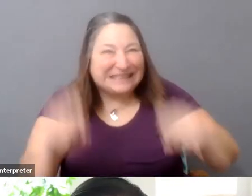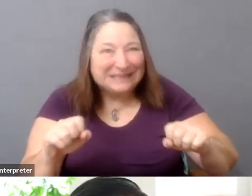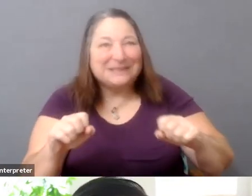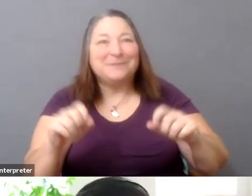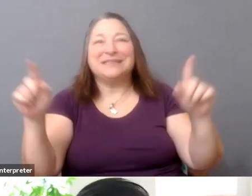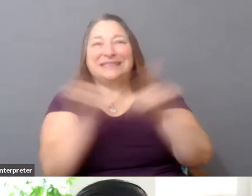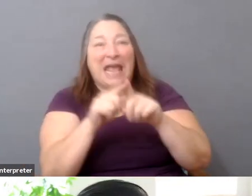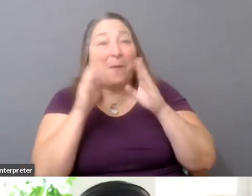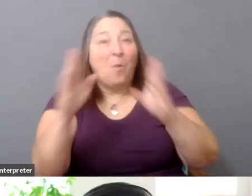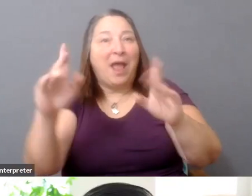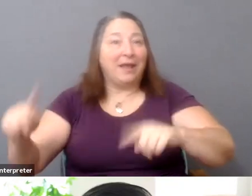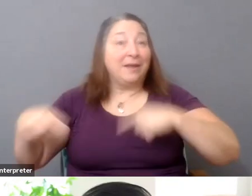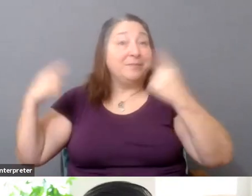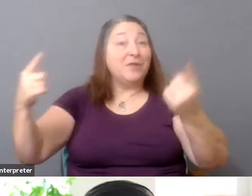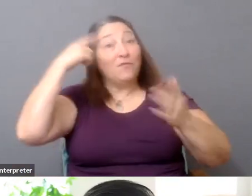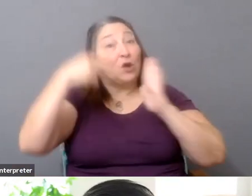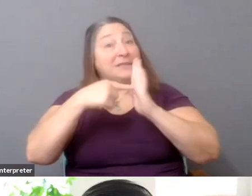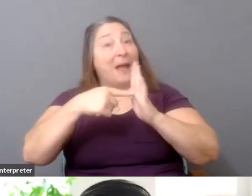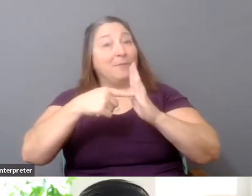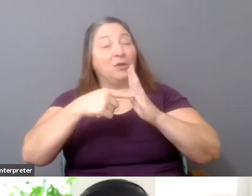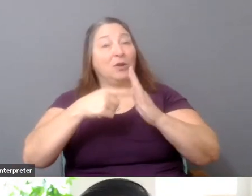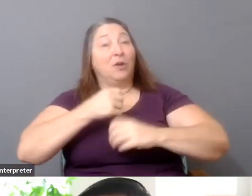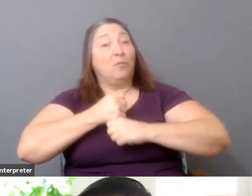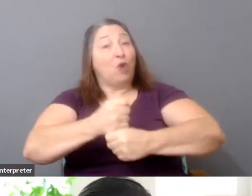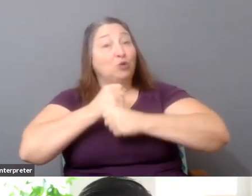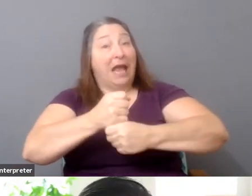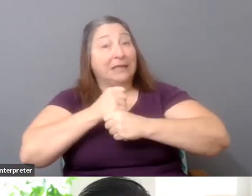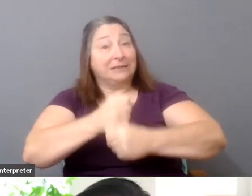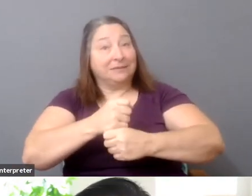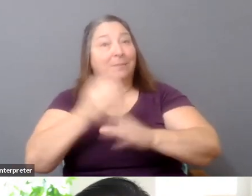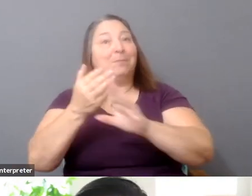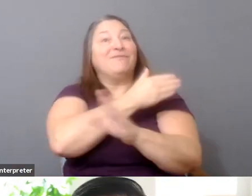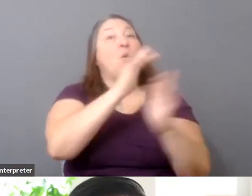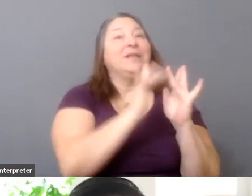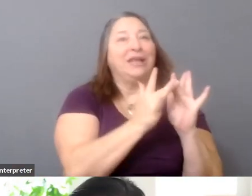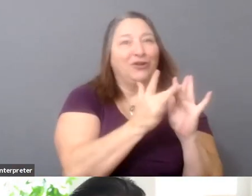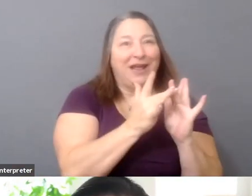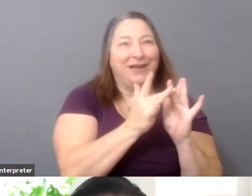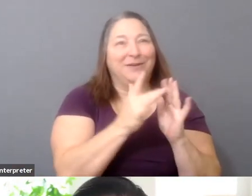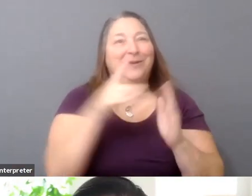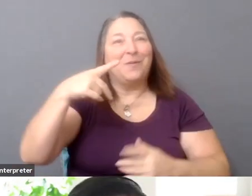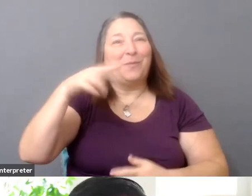You know, for example, protest, you know, preinternet is a powerful mechanism,